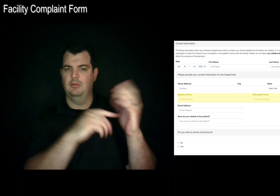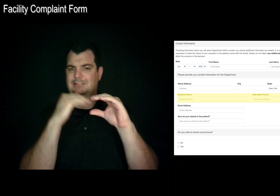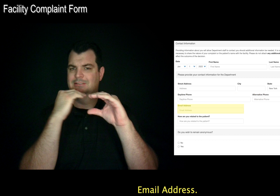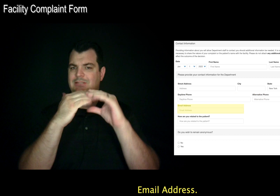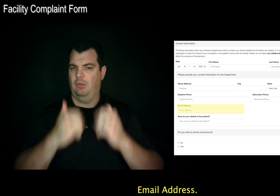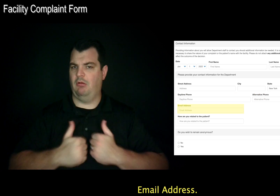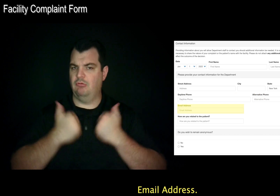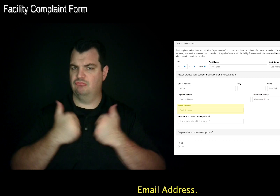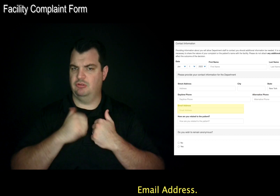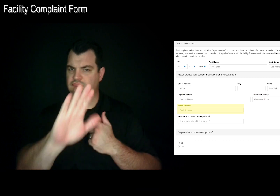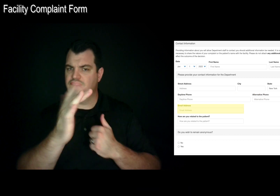Email Address.